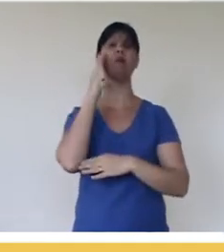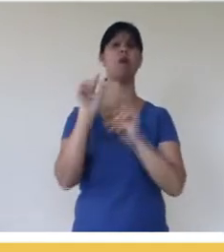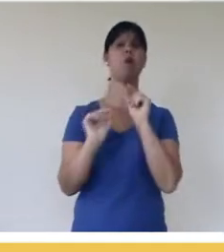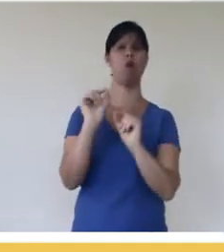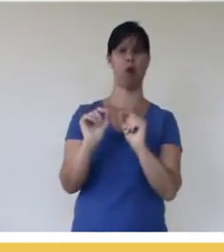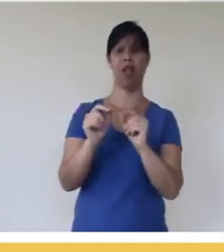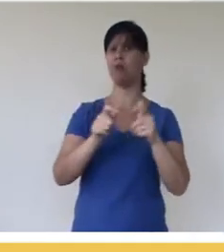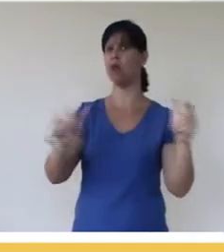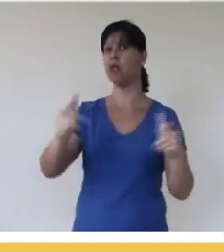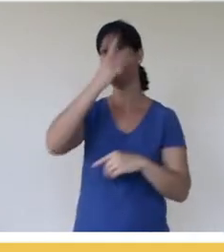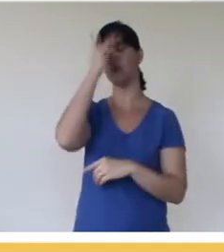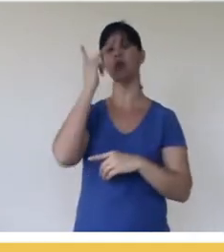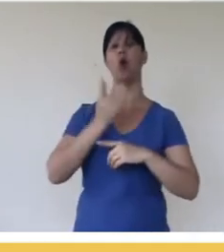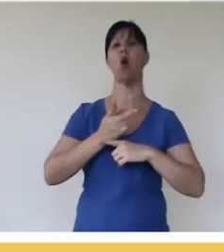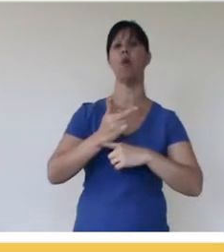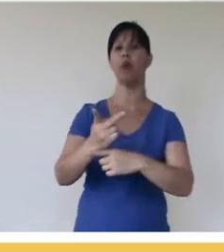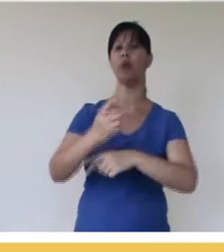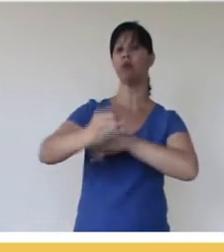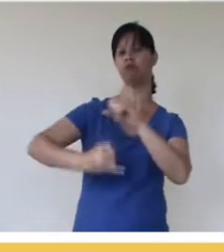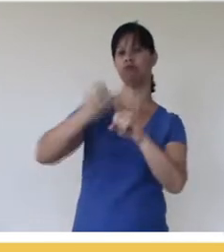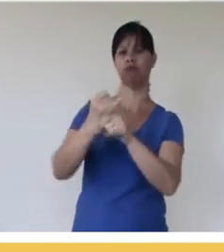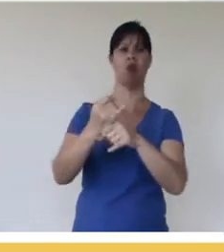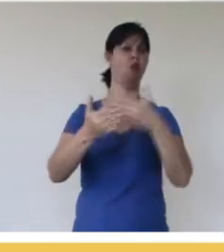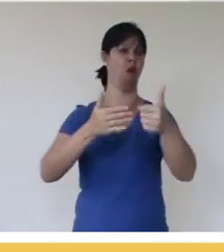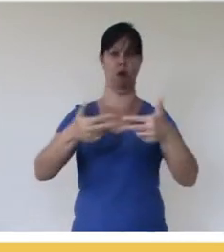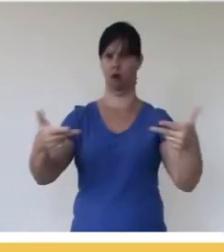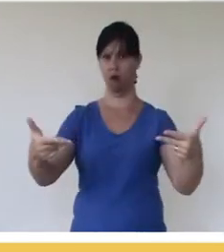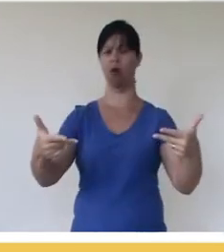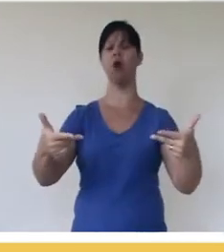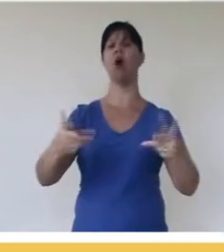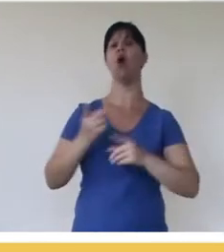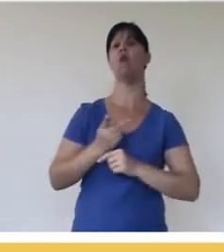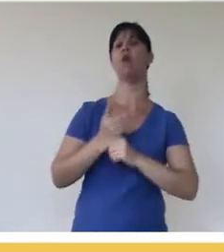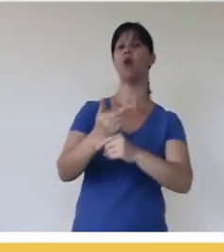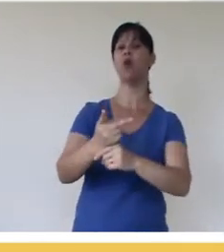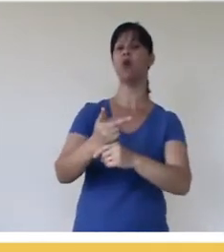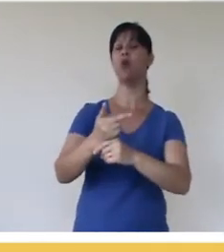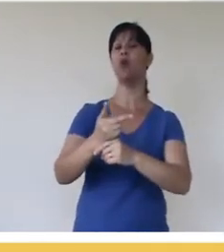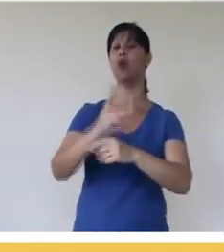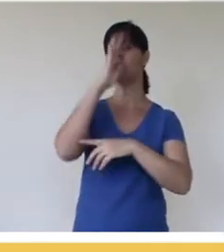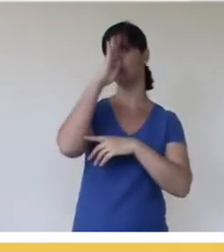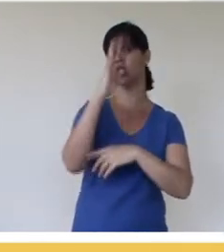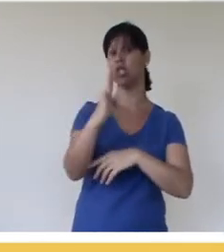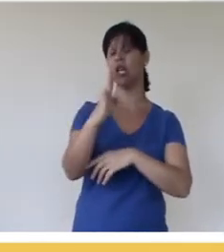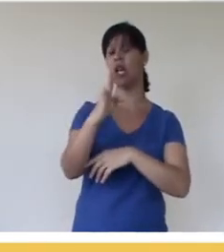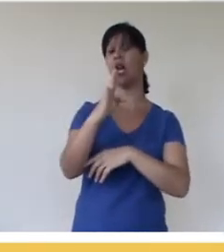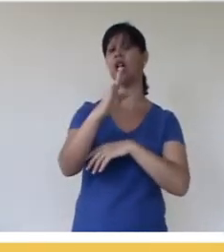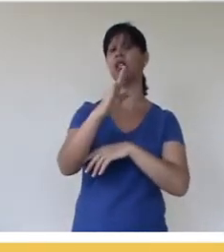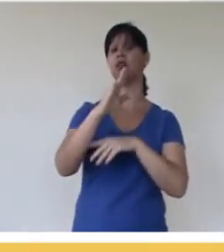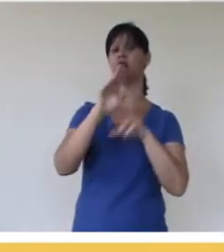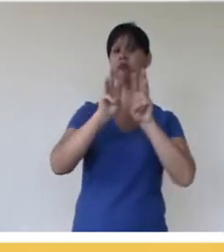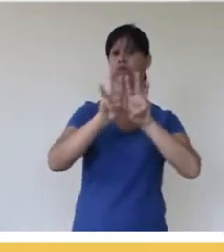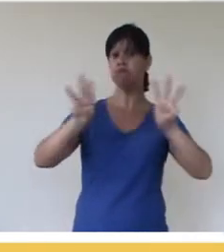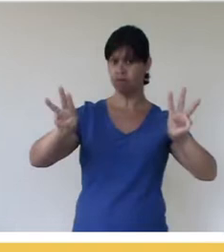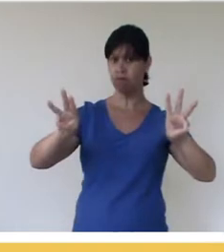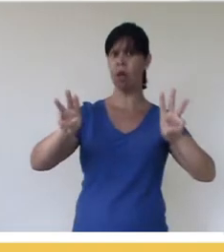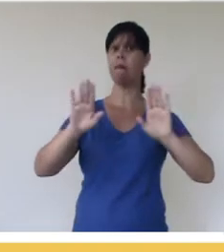the vast majority of people, when they go searching for something, no matter what it is, they search automatically on search engines, and these are broad,